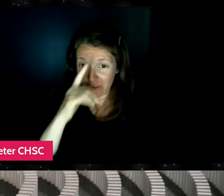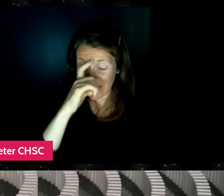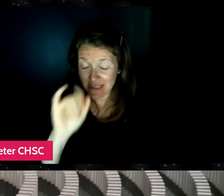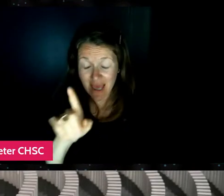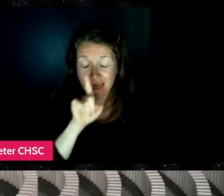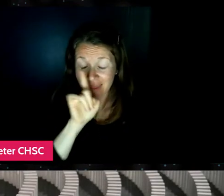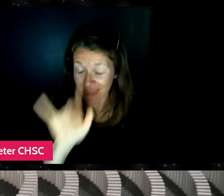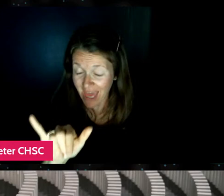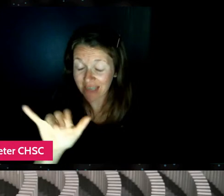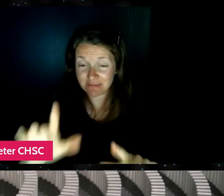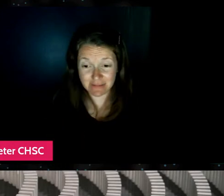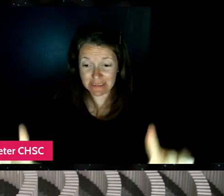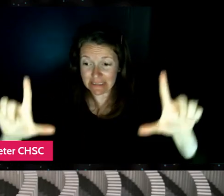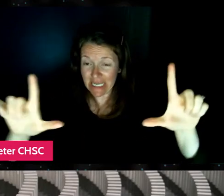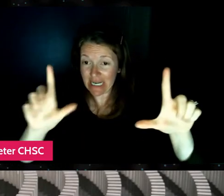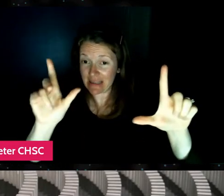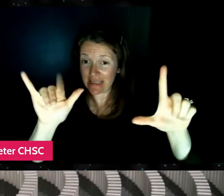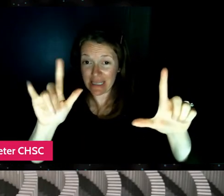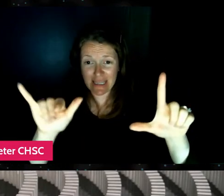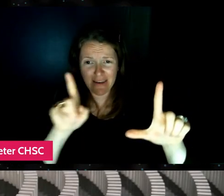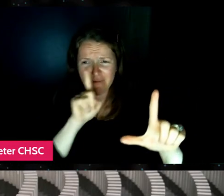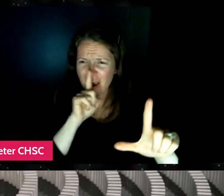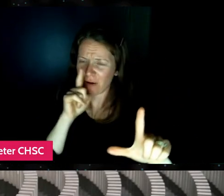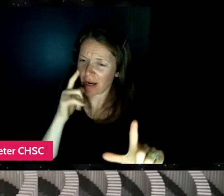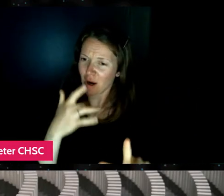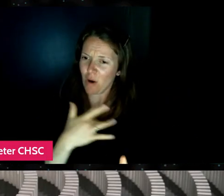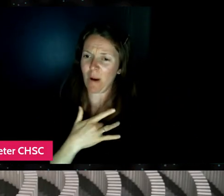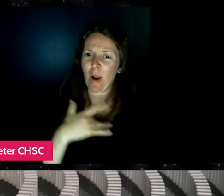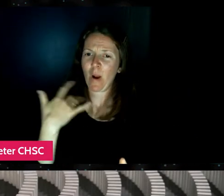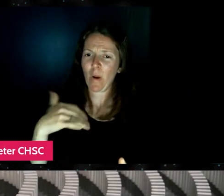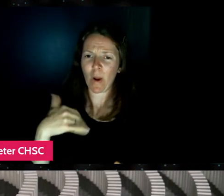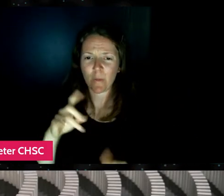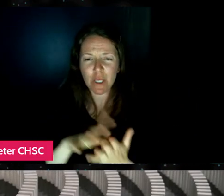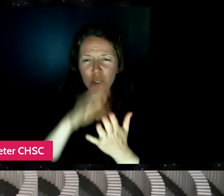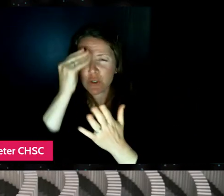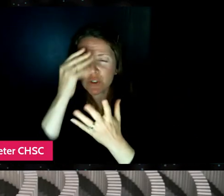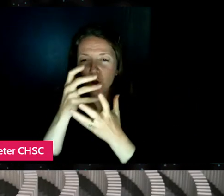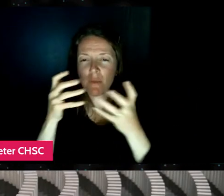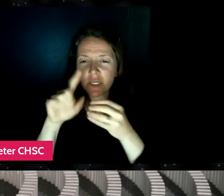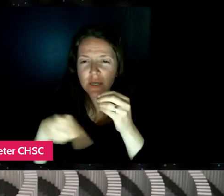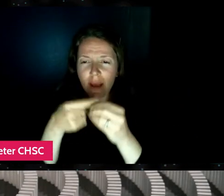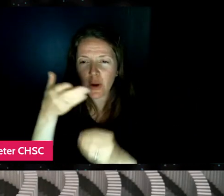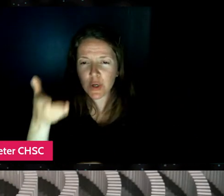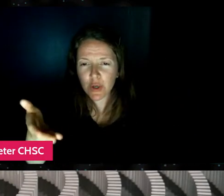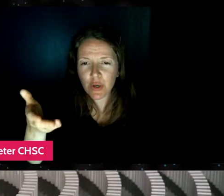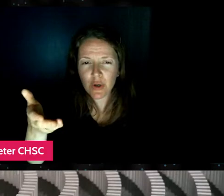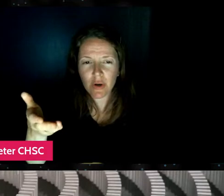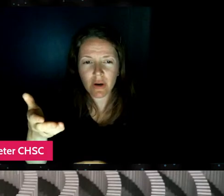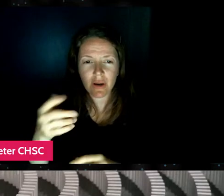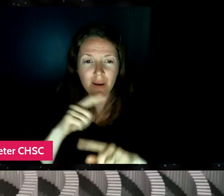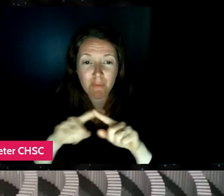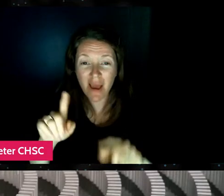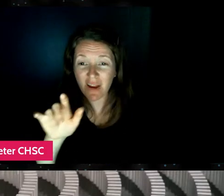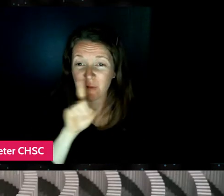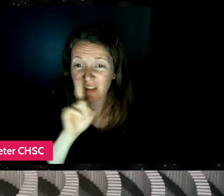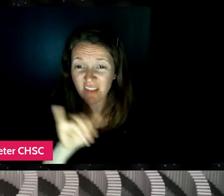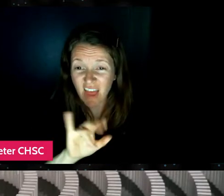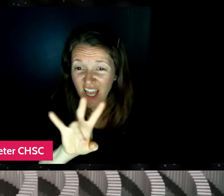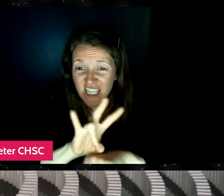and Lily's really revealing and we learned so much about her as a person. And yet it was like, you know, it was like seven o'clock at night.